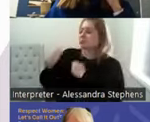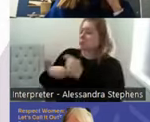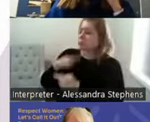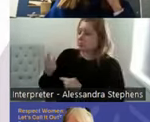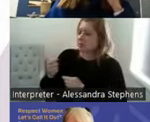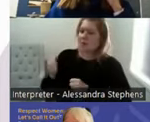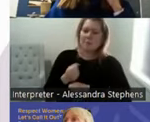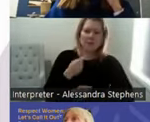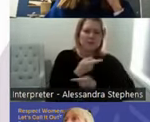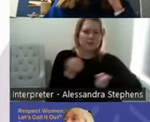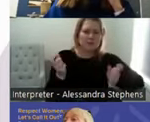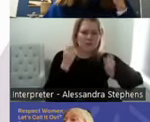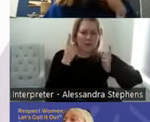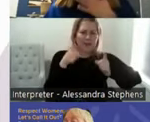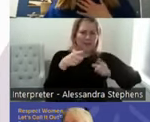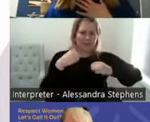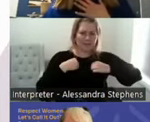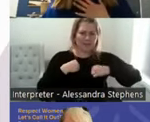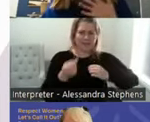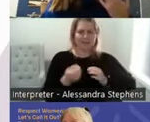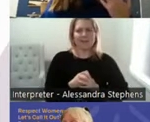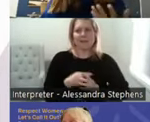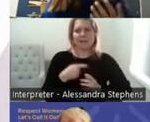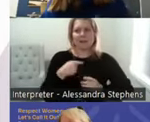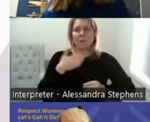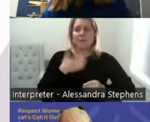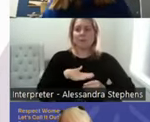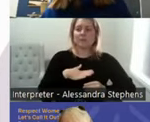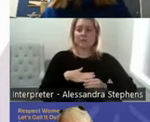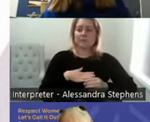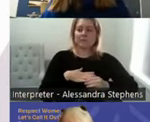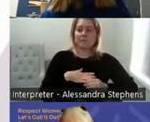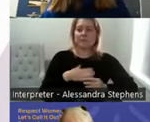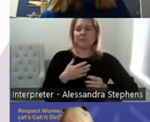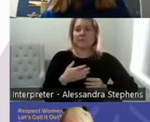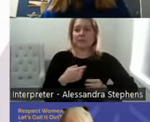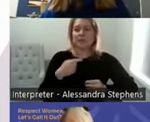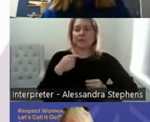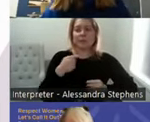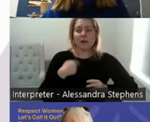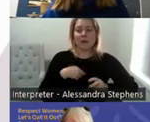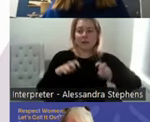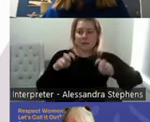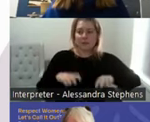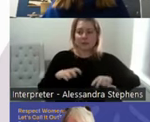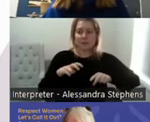1I wanted to position myself, so I'm sitting on Wurrundjeri Land, Kulin Nation, so